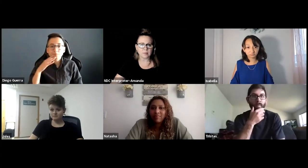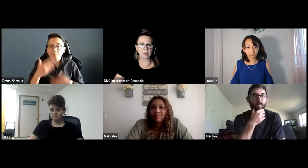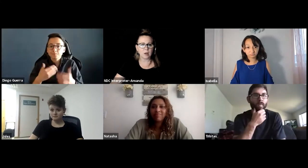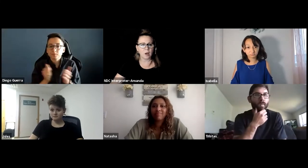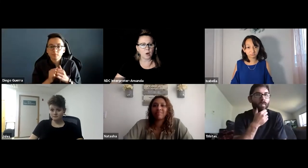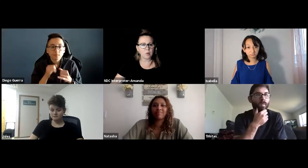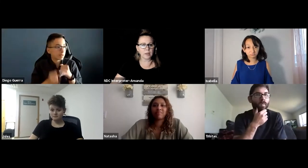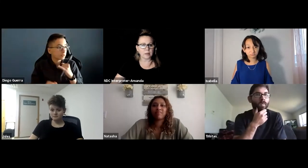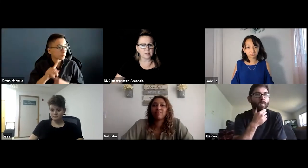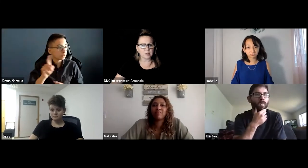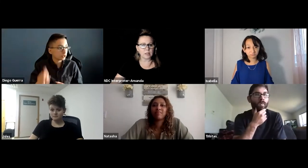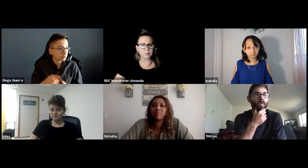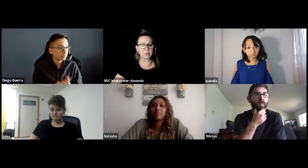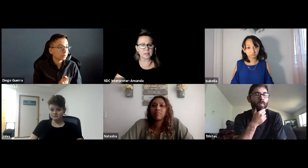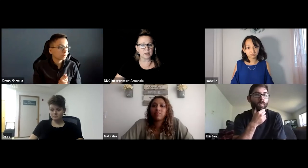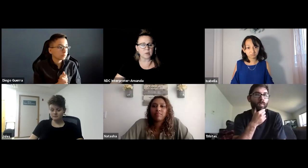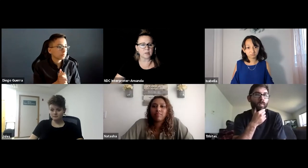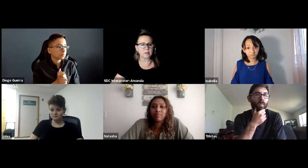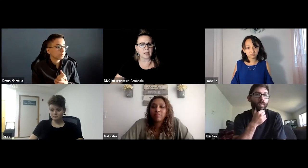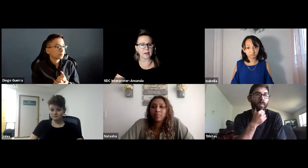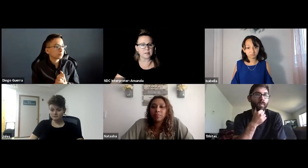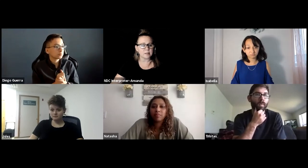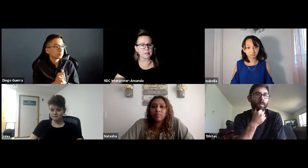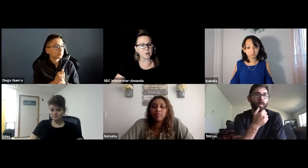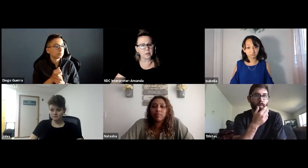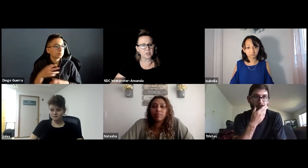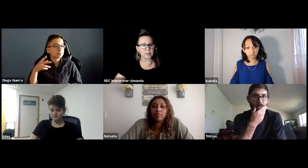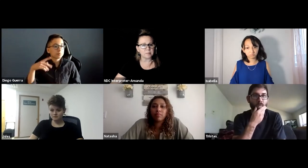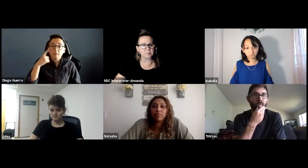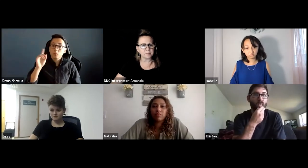Okay. So let's proceed with the last question.